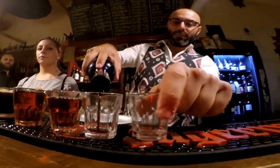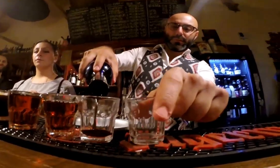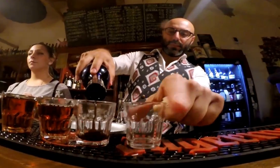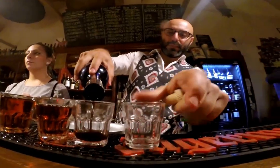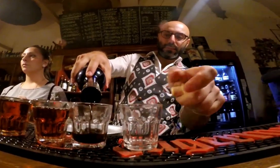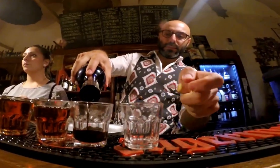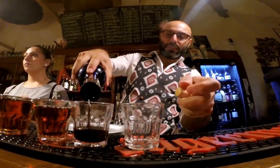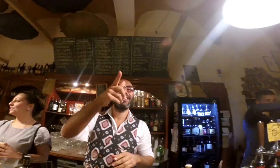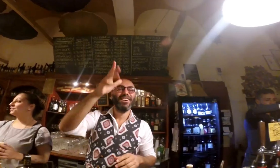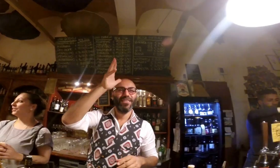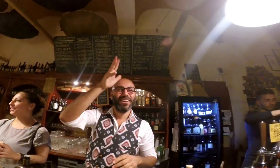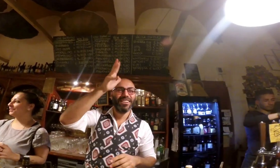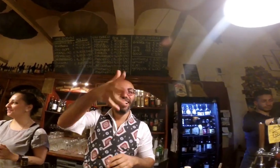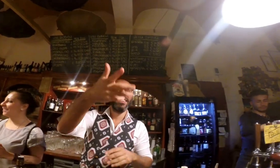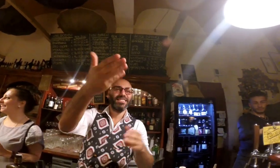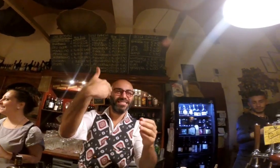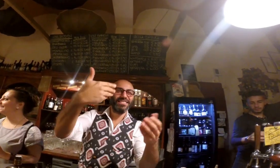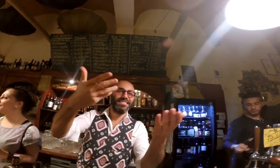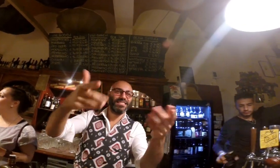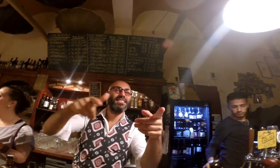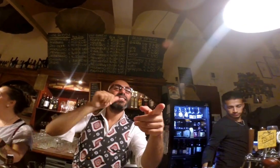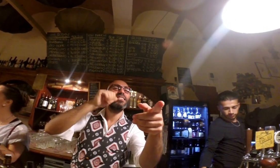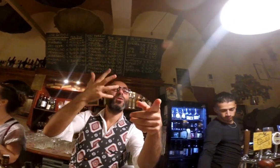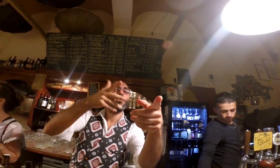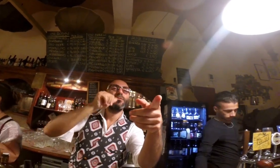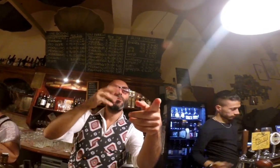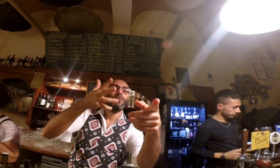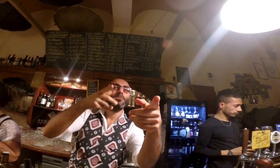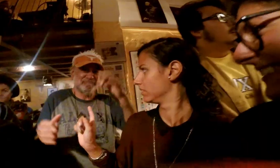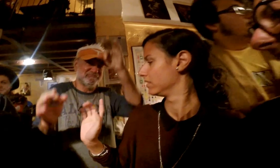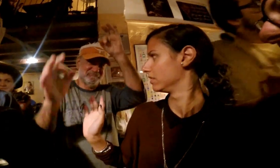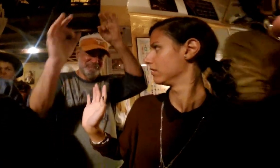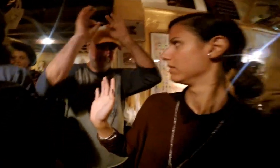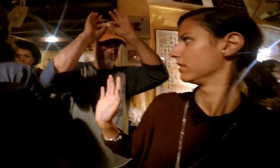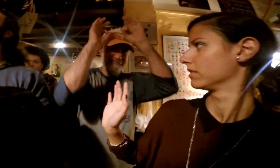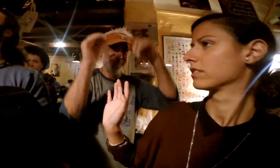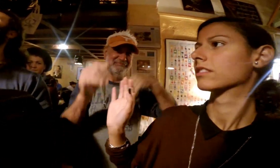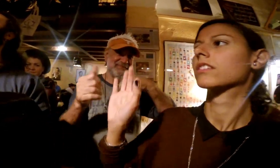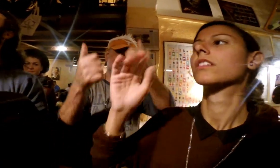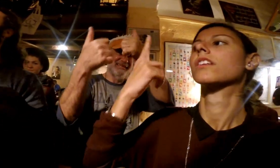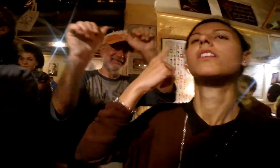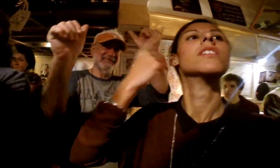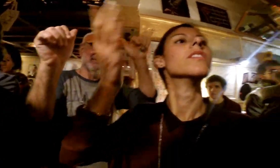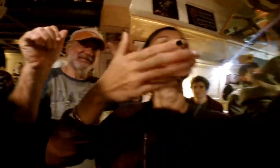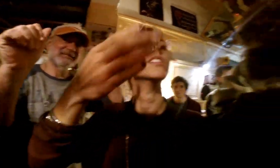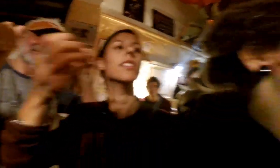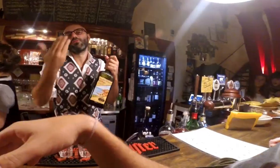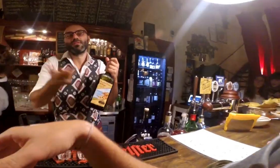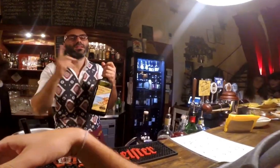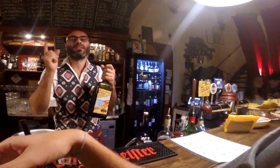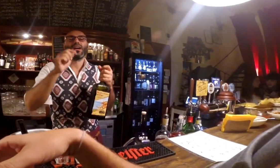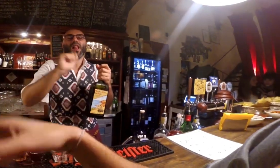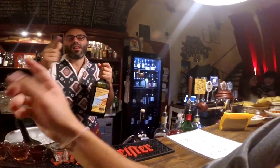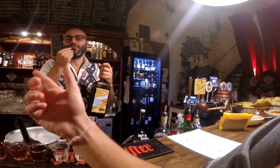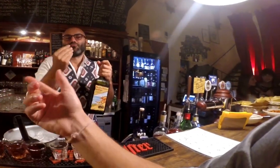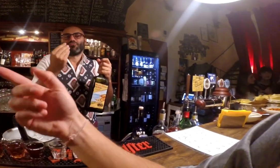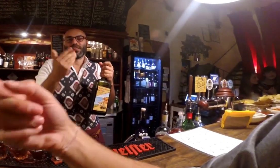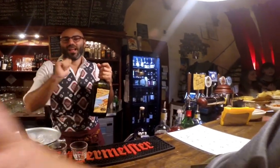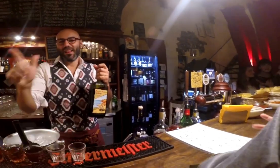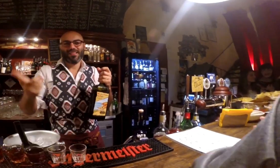Tell your Grandpa to join in and have a drink. What are you drinking? I dont know, whats good? They're all good. They're all good!